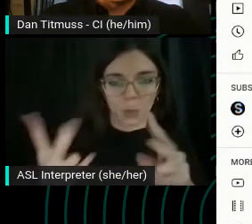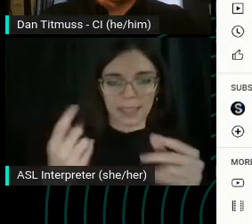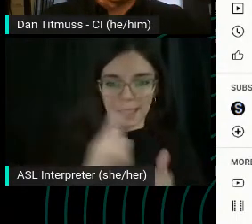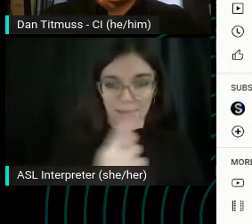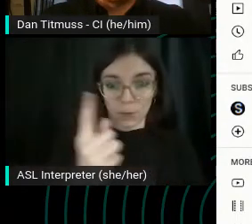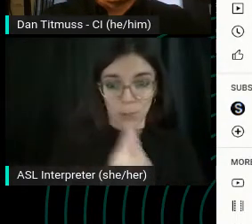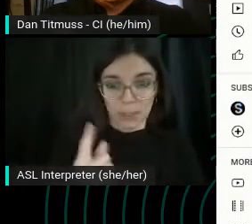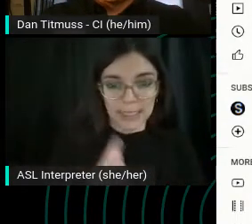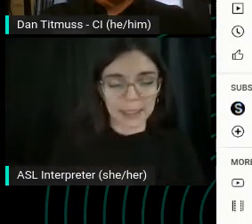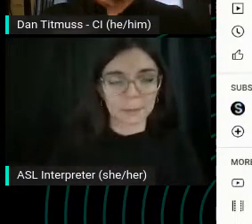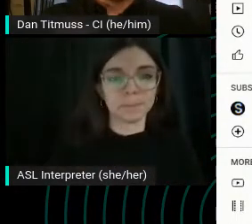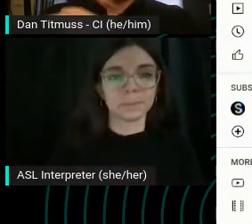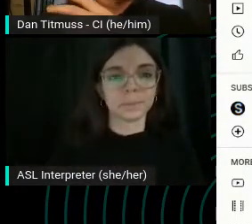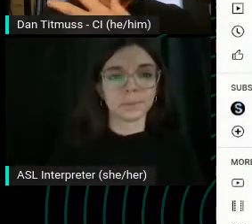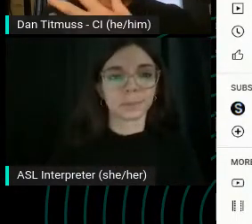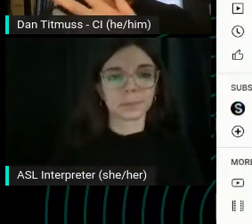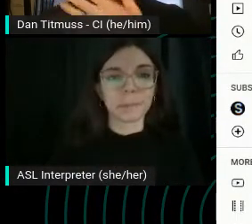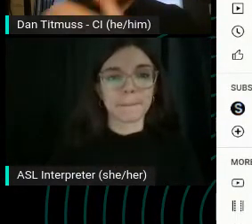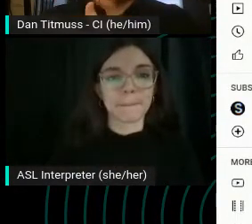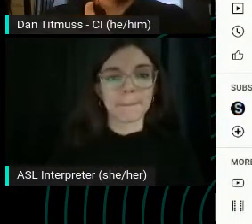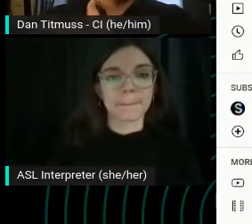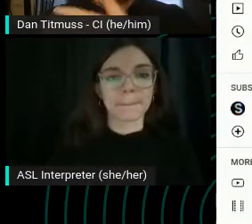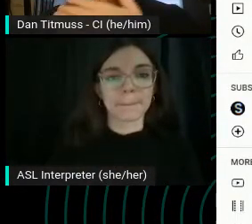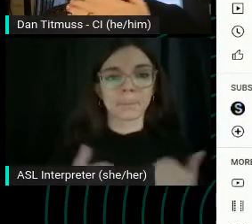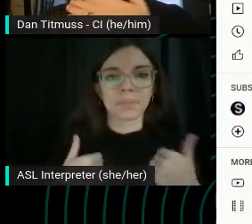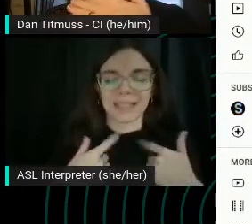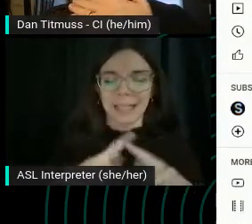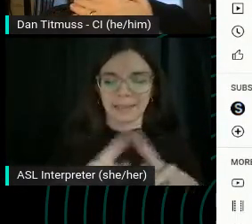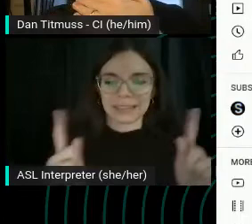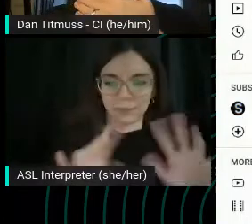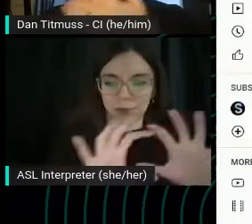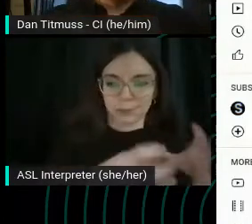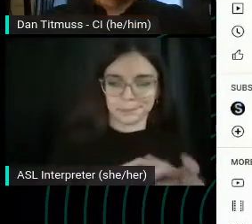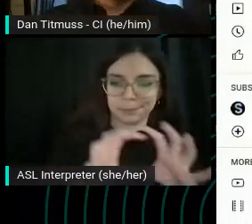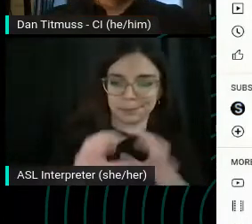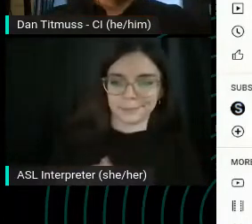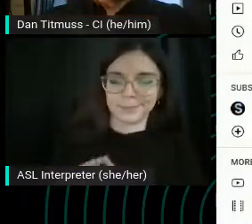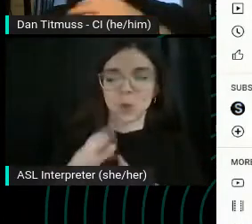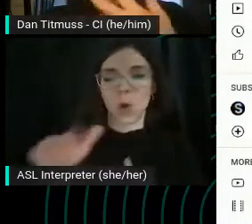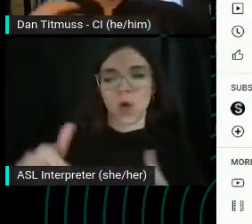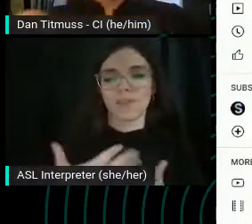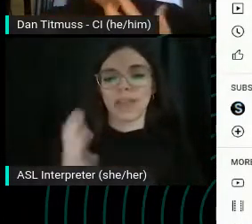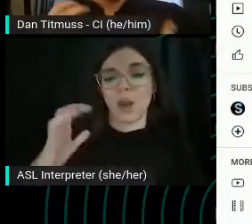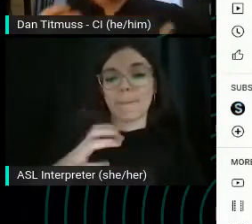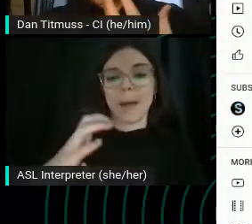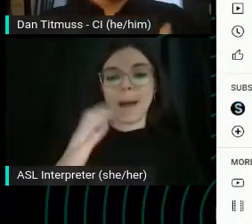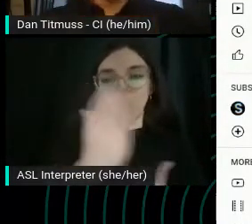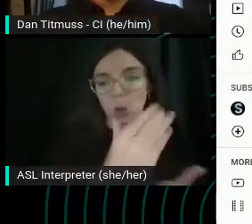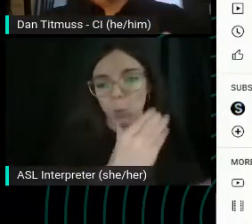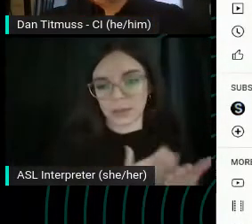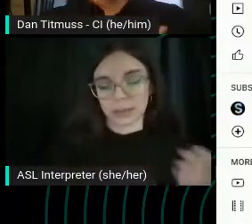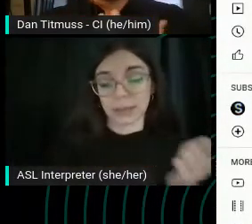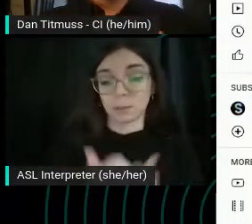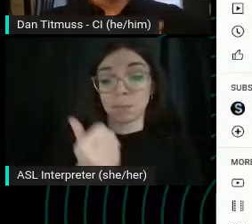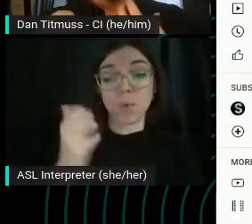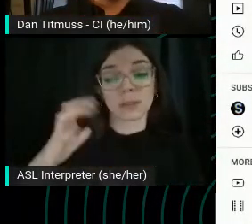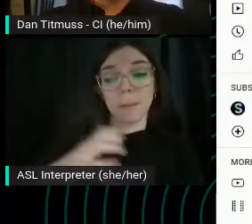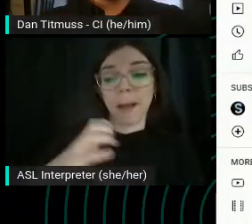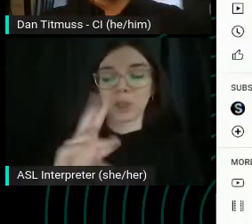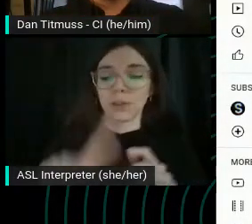Catalog of all of the different popular courses, you know, all of their most popular videos and playlists going to be at the top.